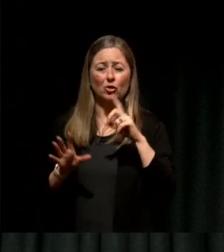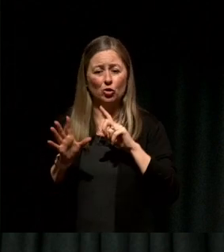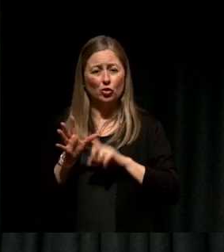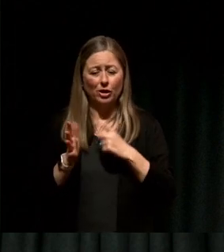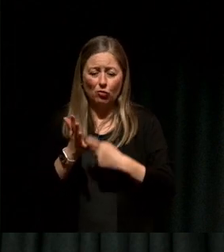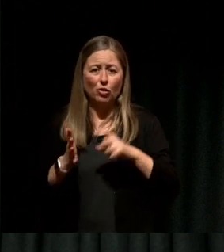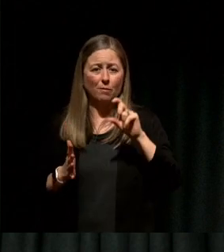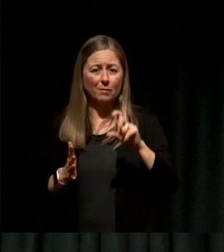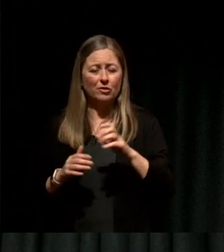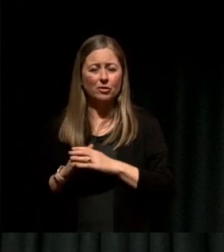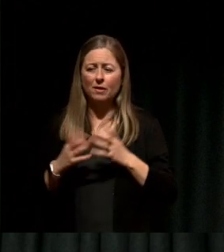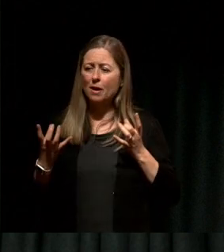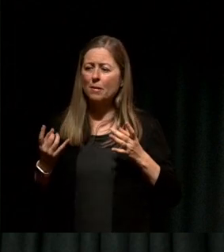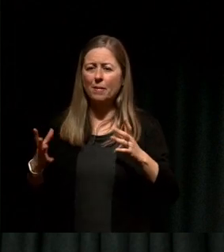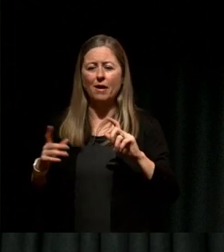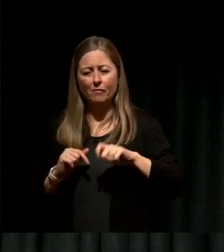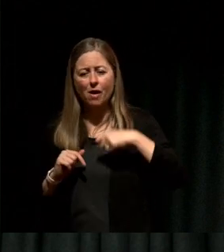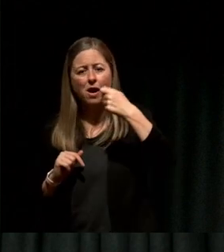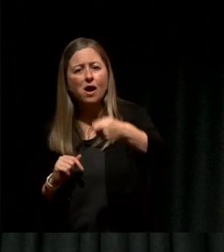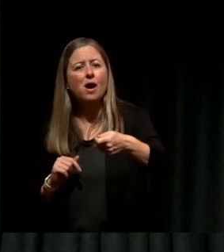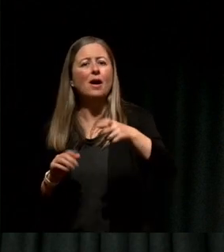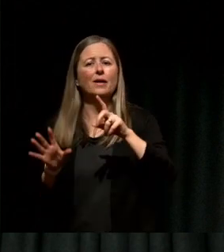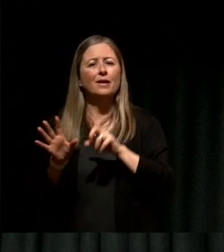for the next season and helping communities recover from the previous one.